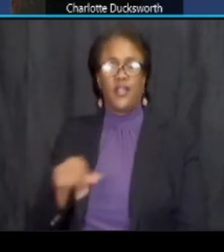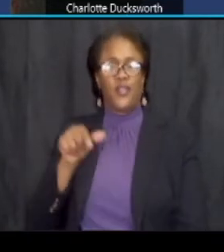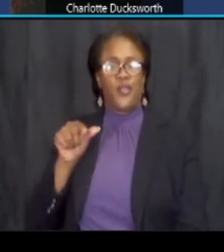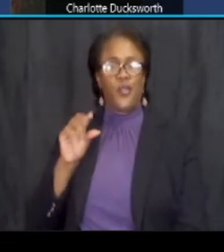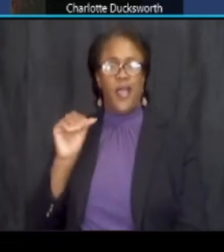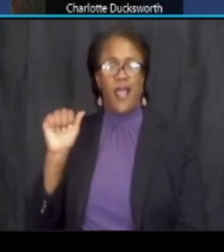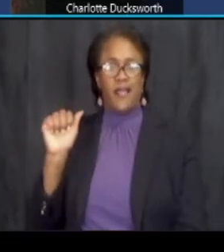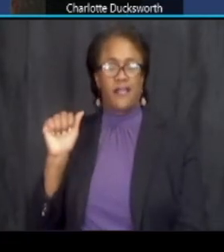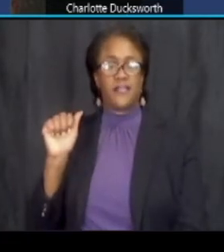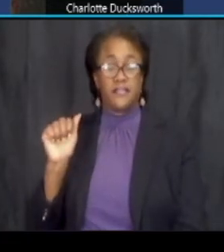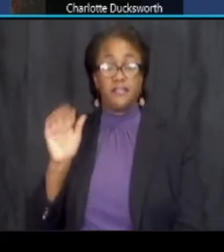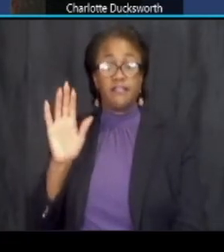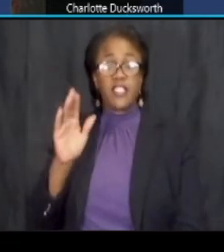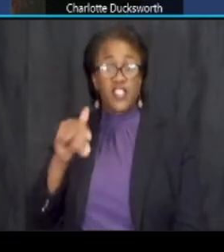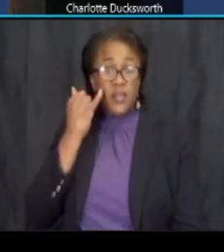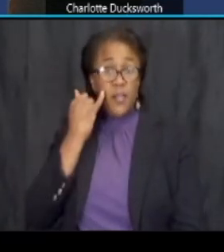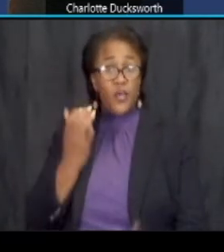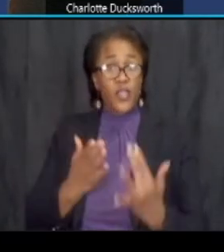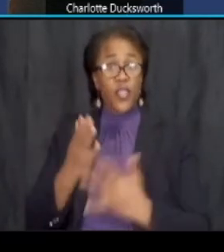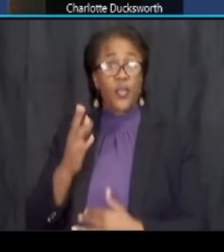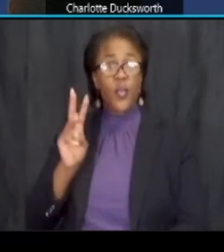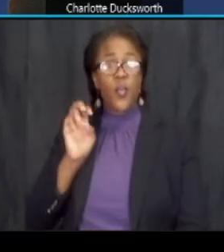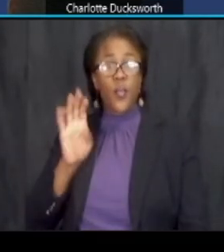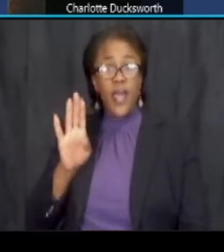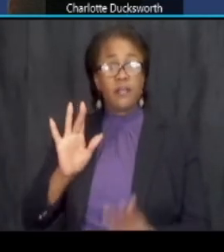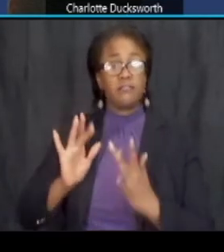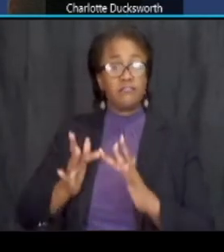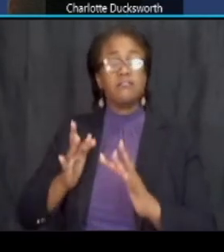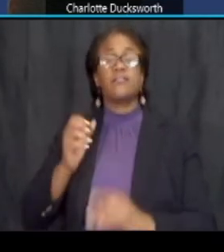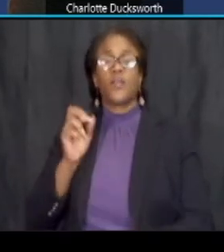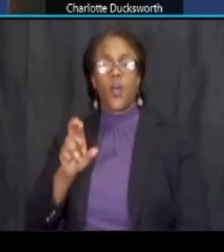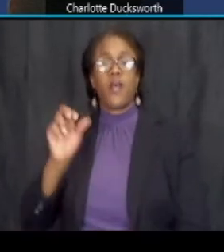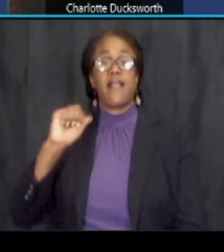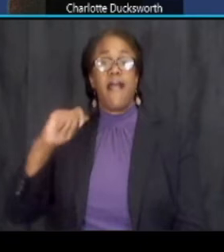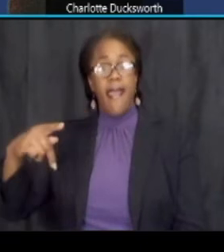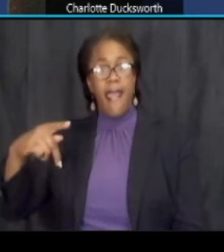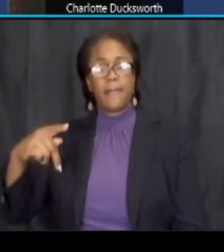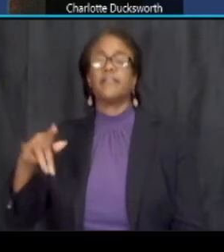if you've joined via the web browser or on the mobile app you will again click the three dot icon